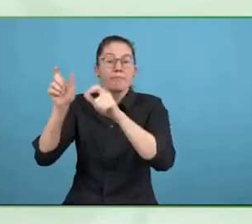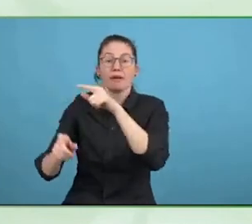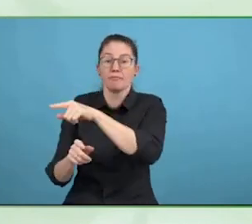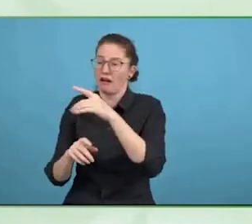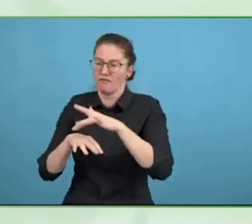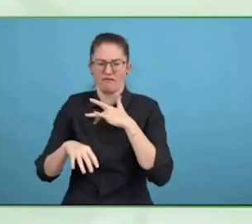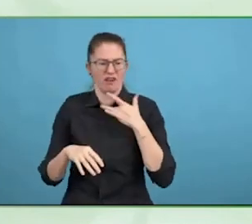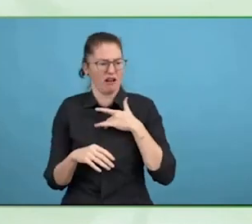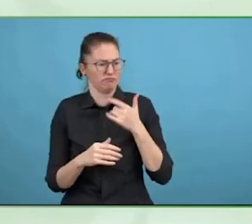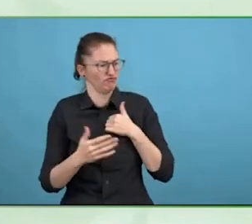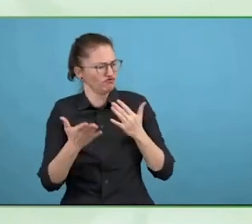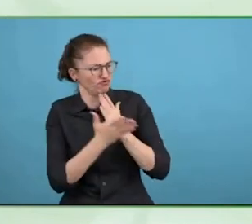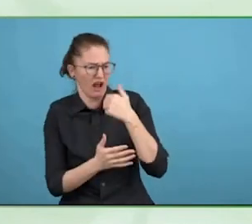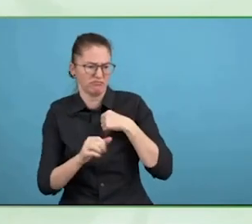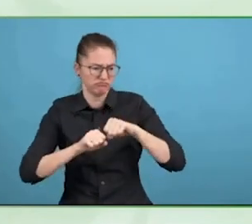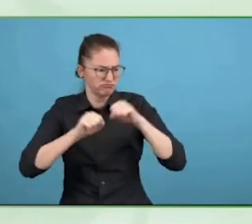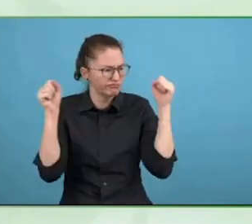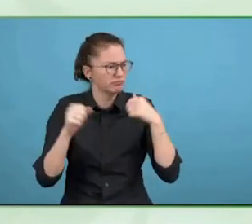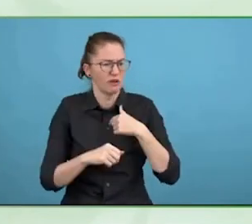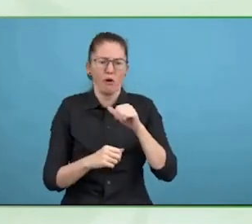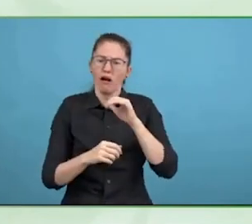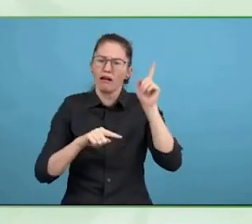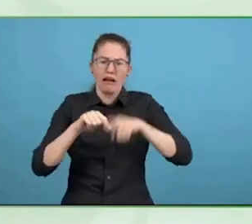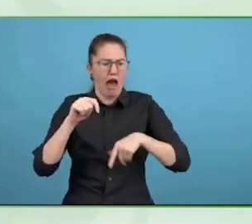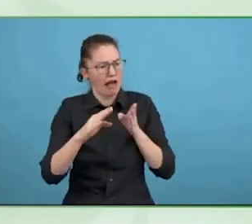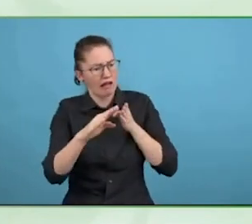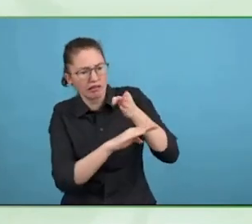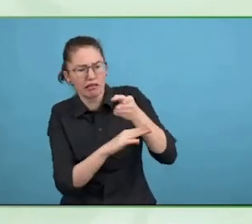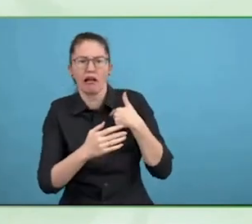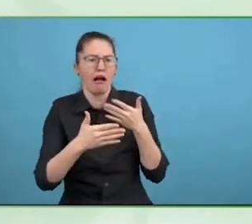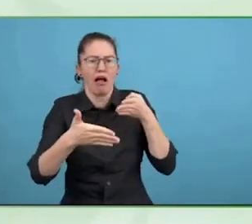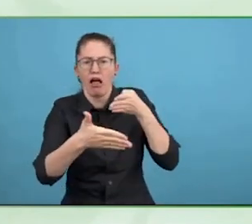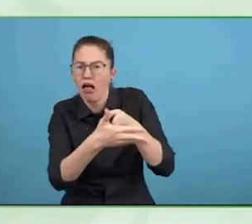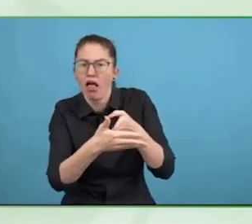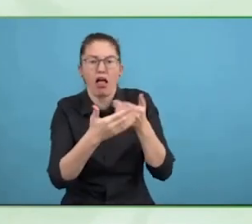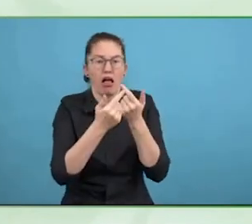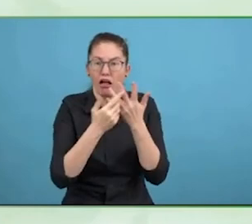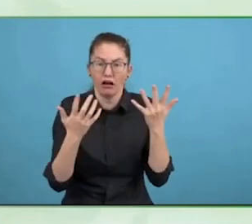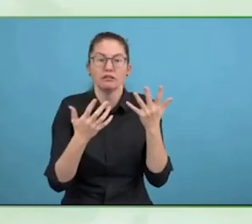Can you give a more practical example? How that works?